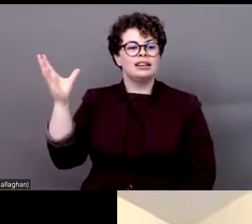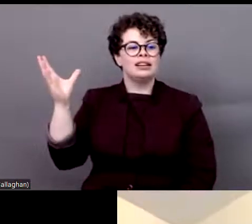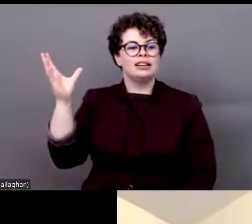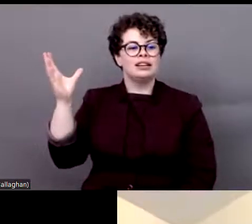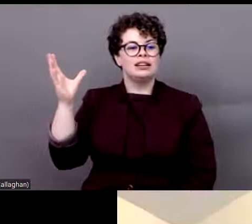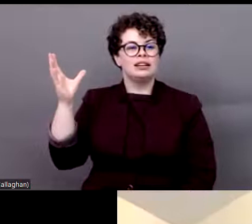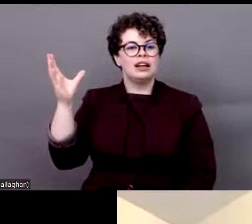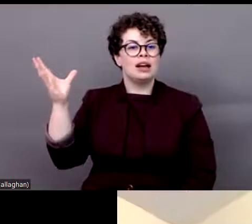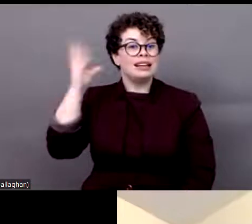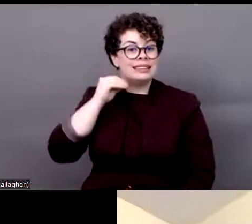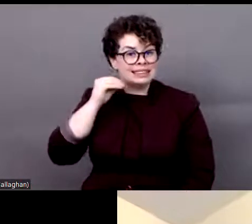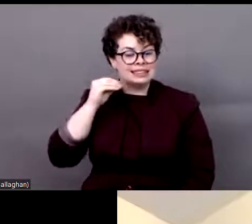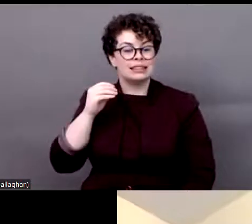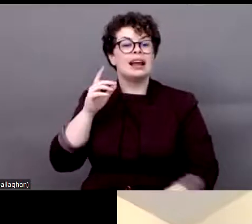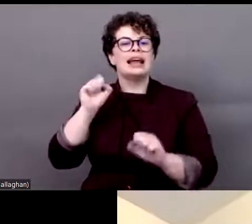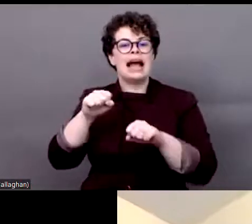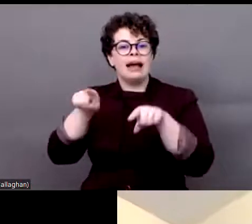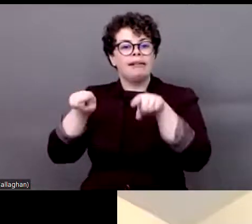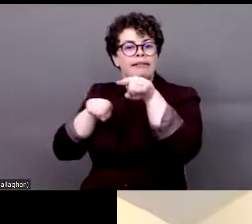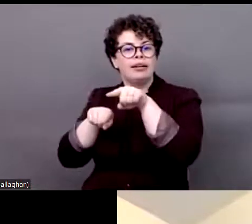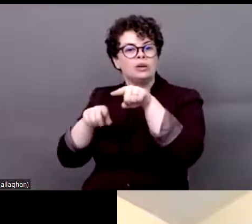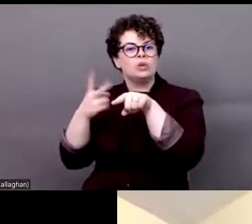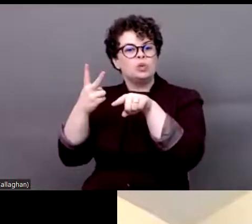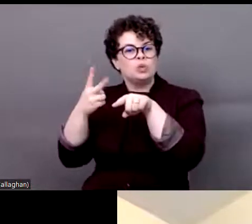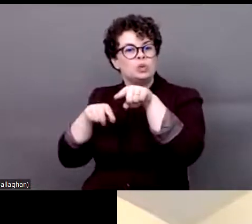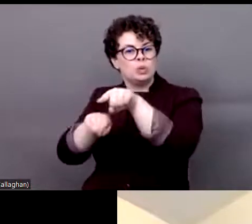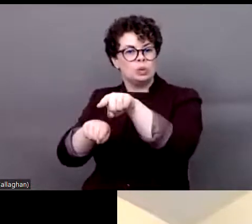part of the audience. So let's take a few seconds